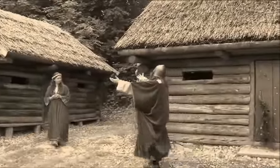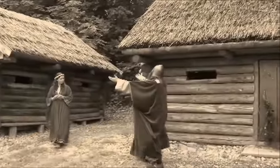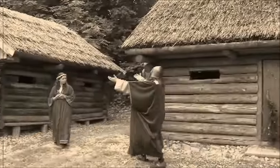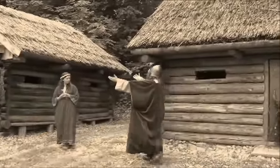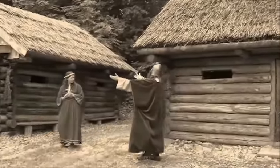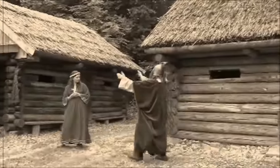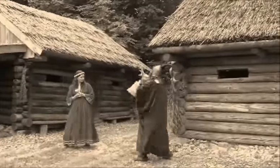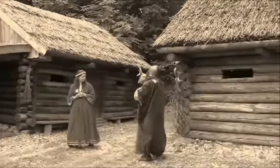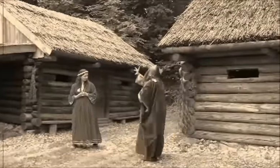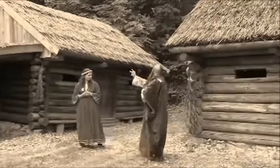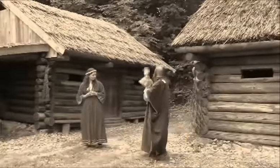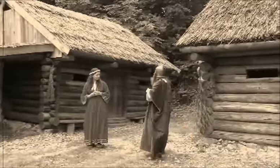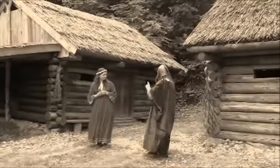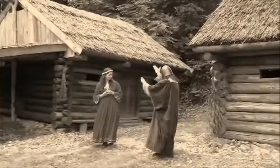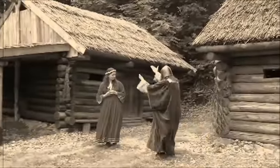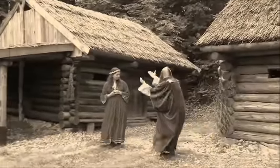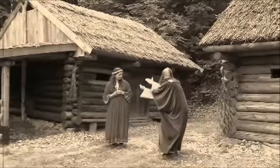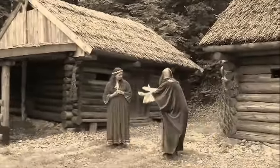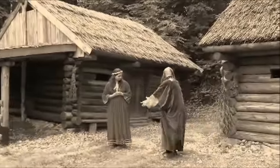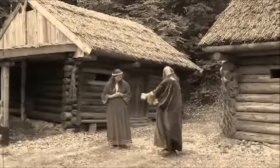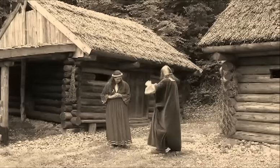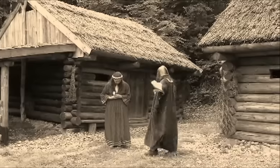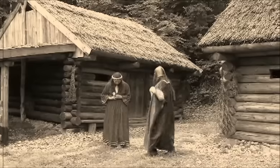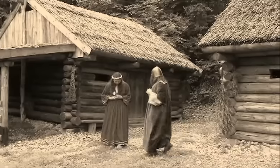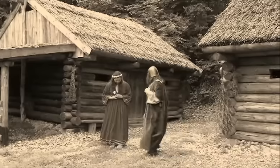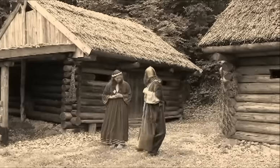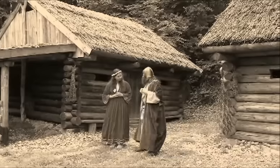Be greeted, Beauty of Beauties.